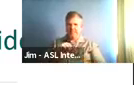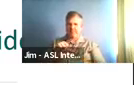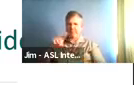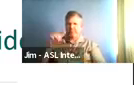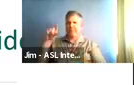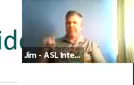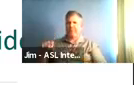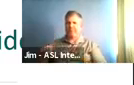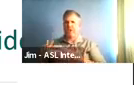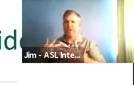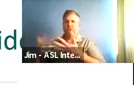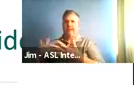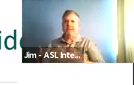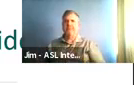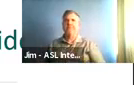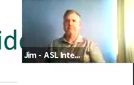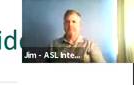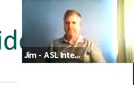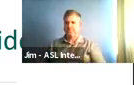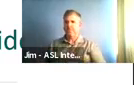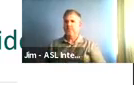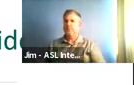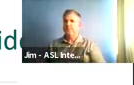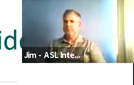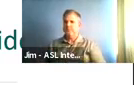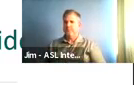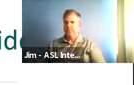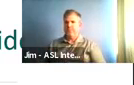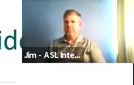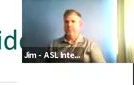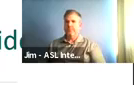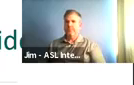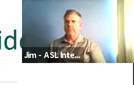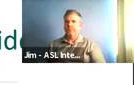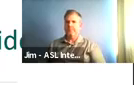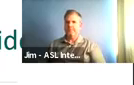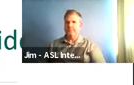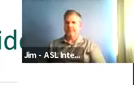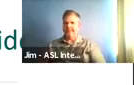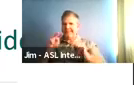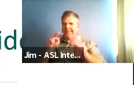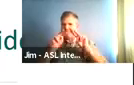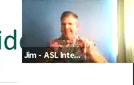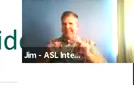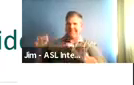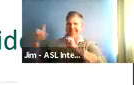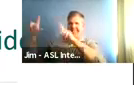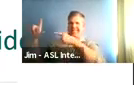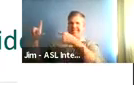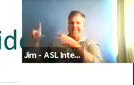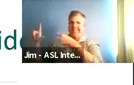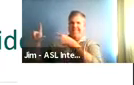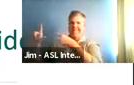We called on them to come and help us out in early August when we saw a big increase in these cases. And they've been providing a lot of